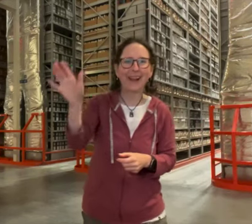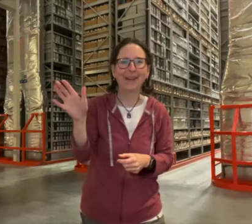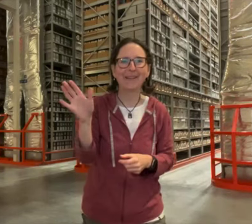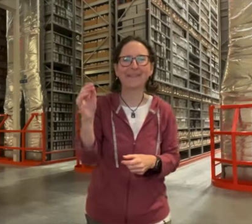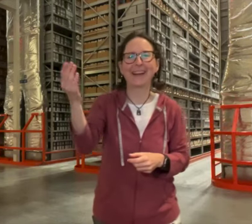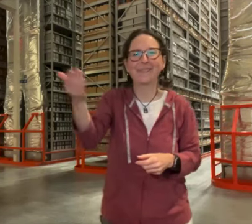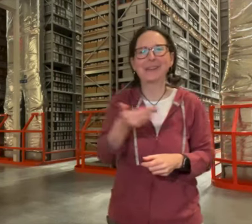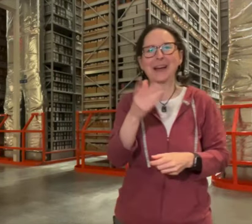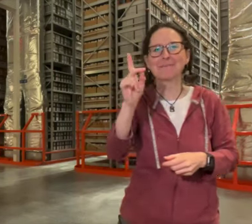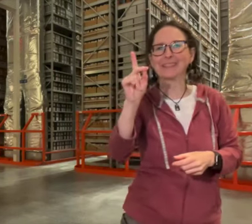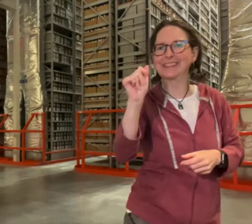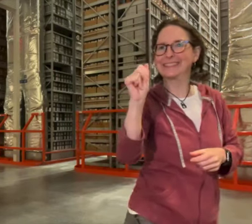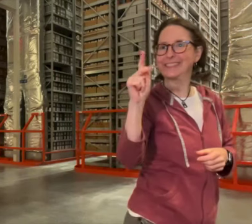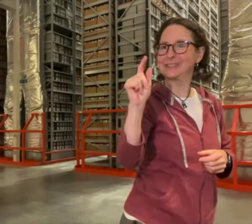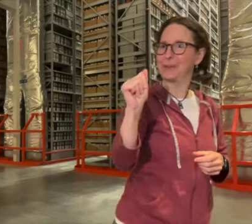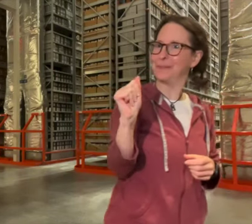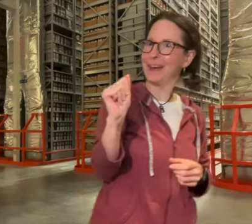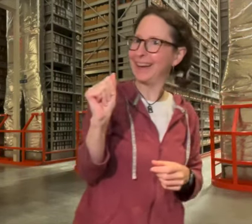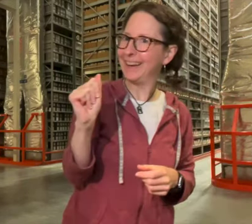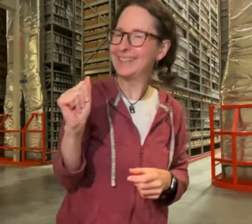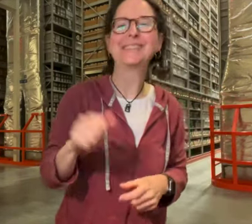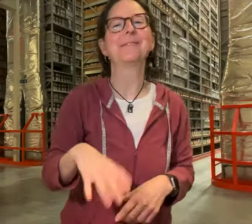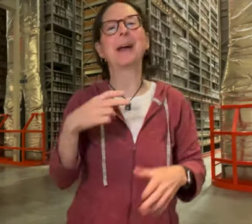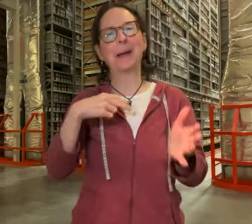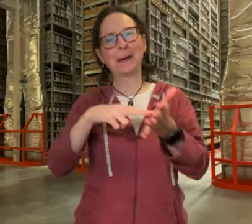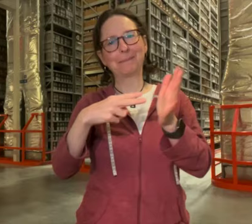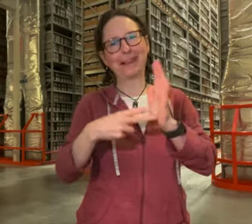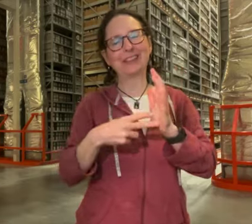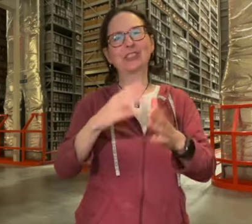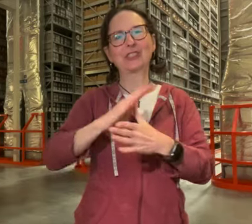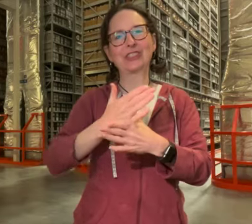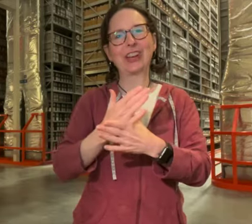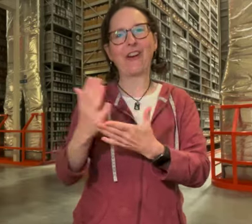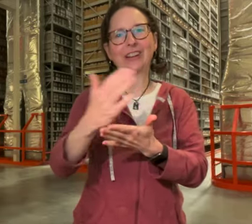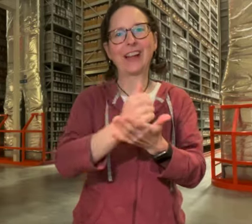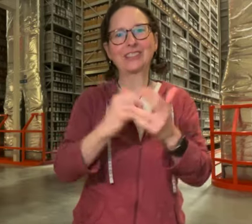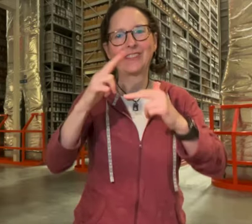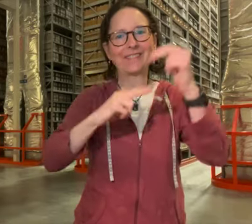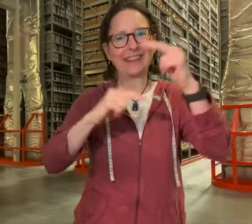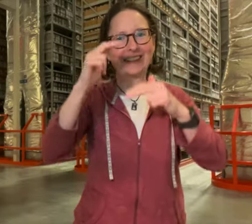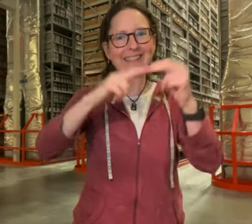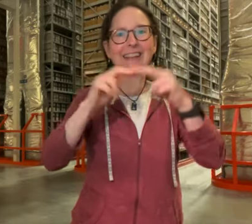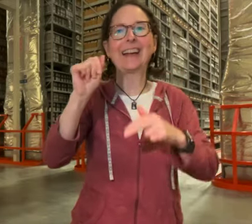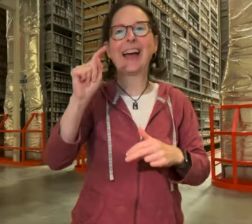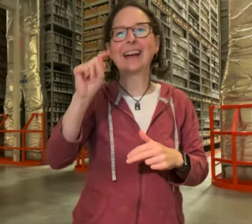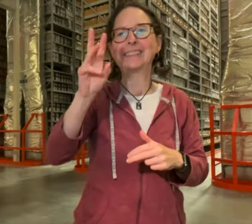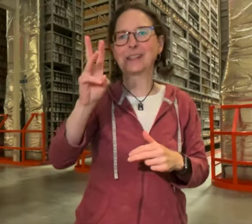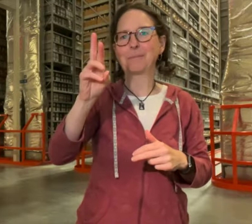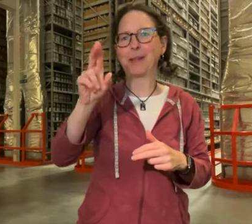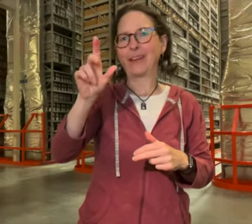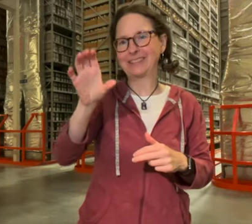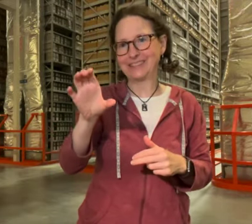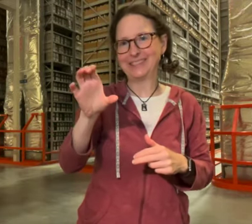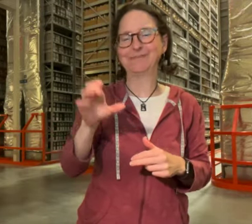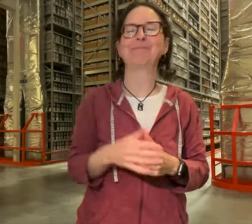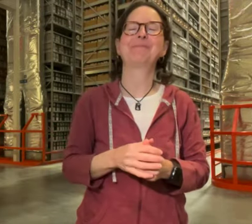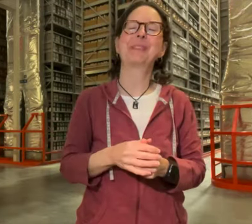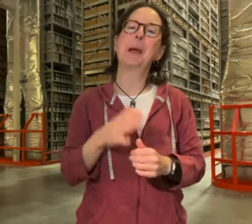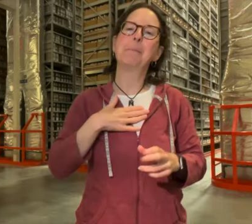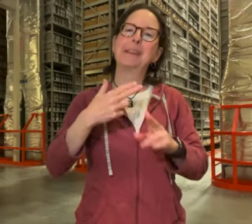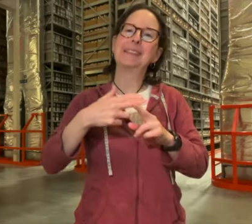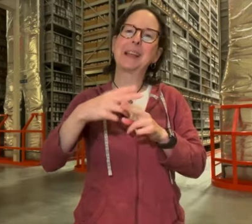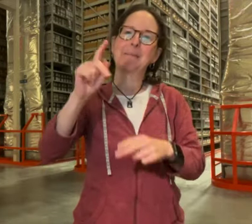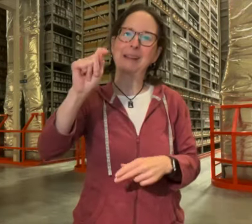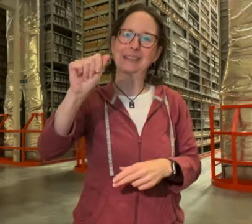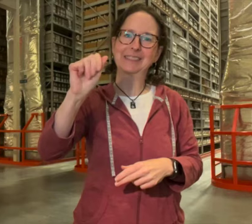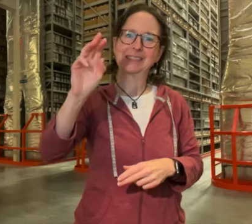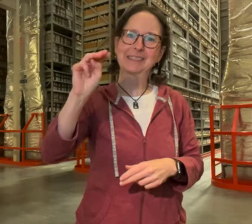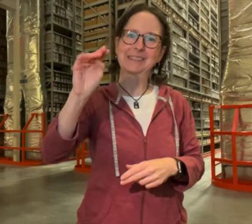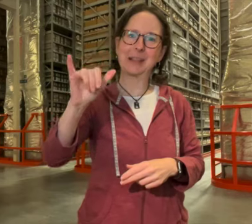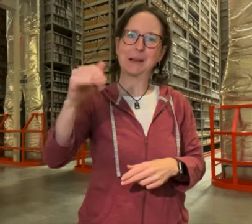hello and welcome to the Dakota i mean the shared collections facility at WRLC